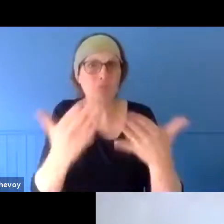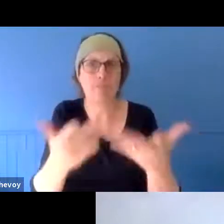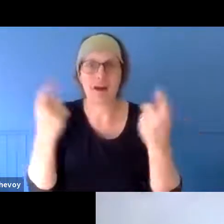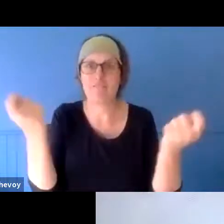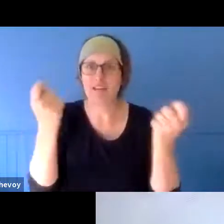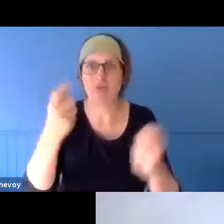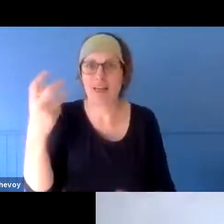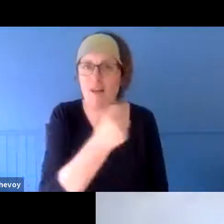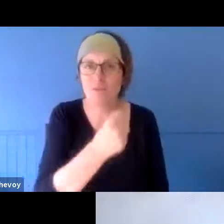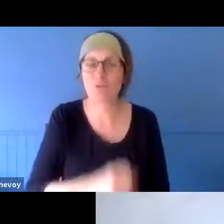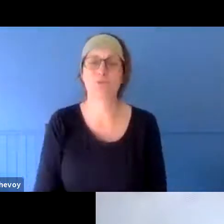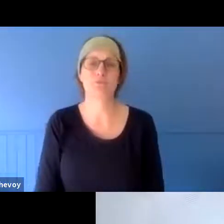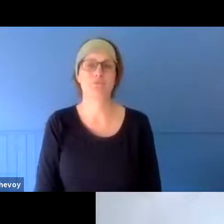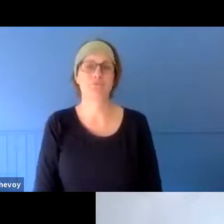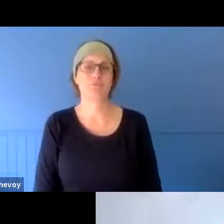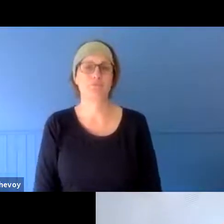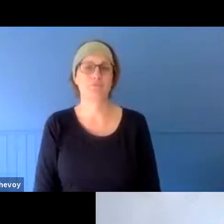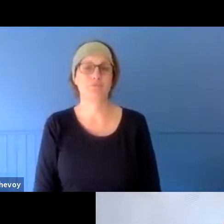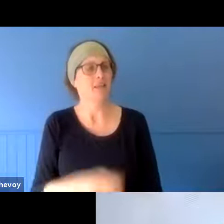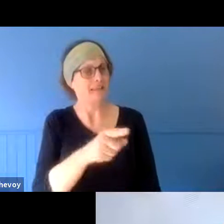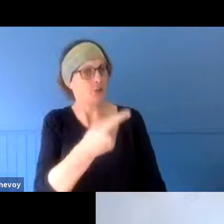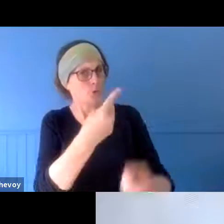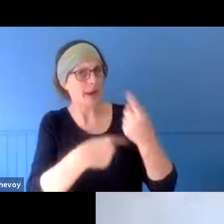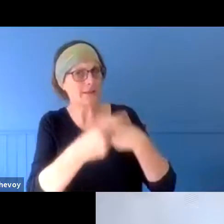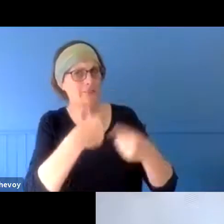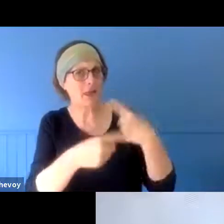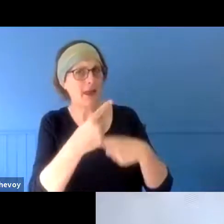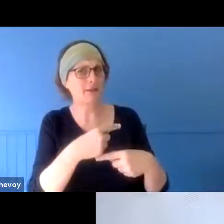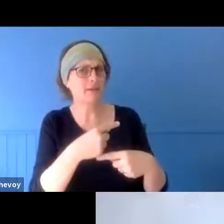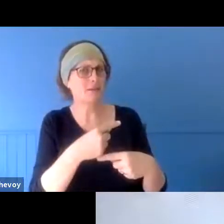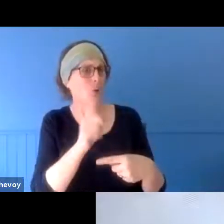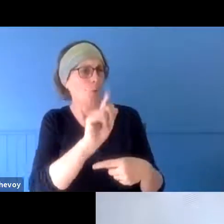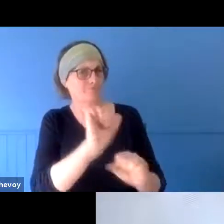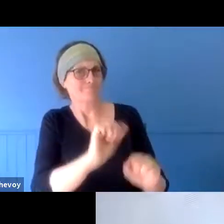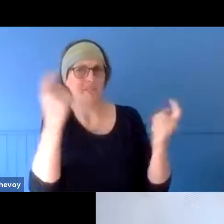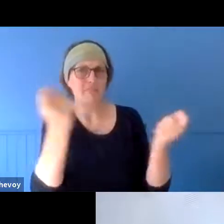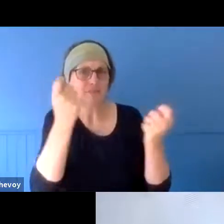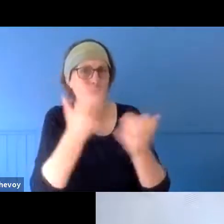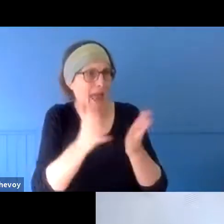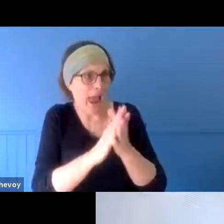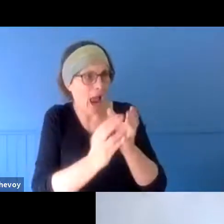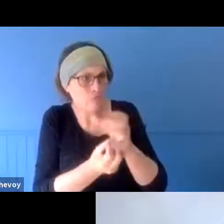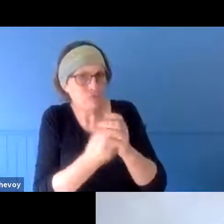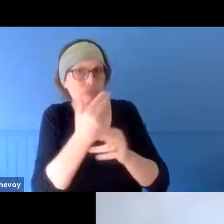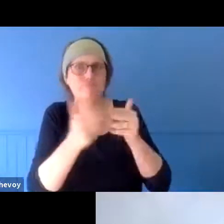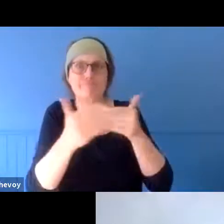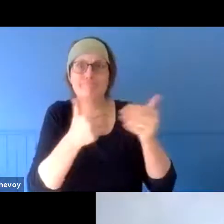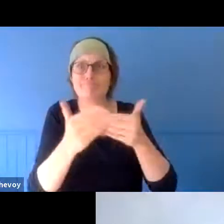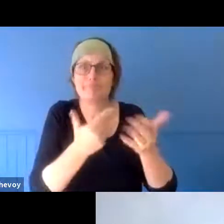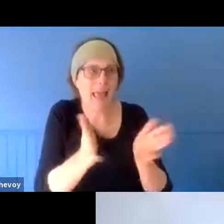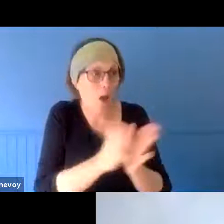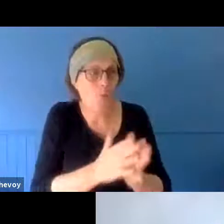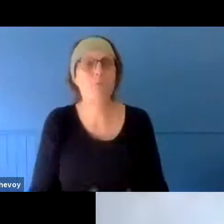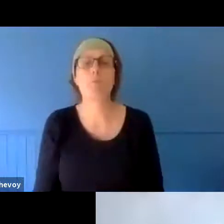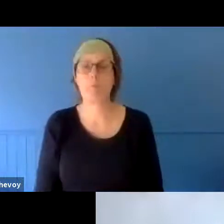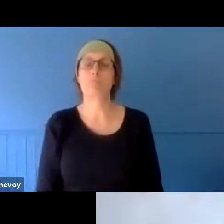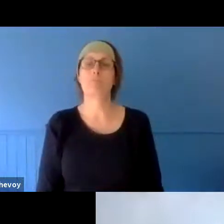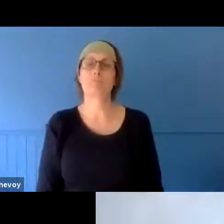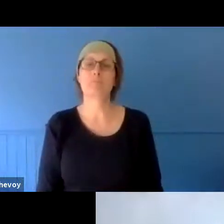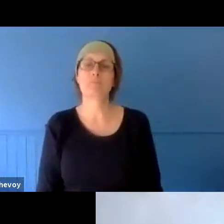what it was and how it developed as well? >> MAHONY MAIA KIELY: Yeah.